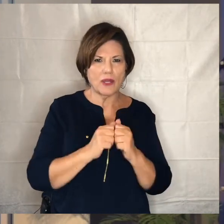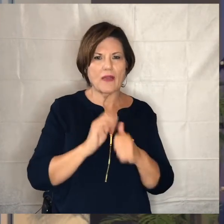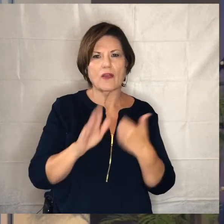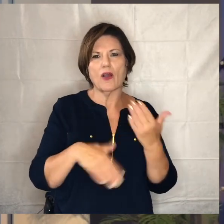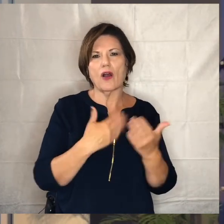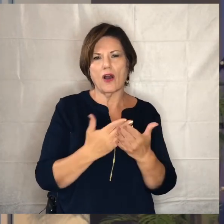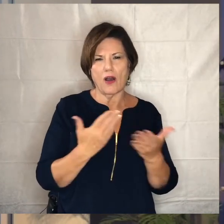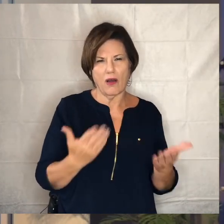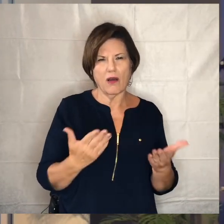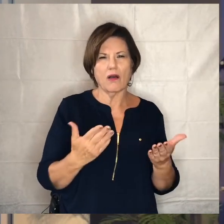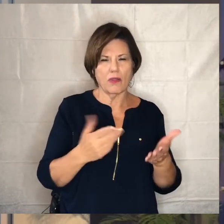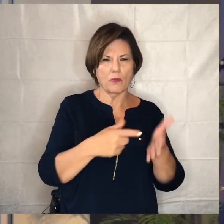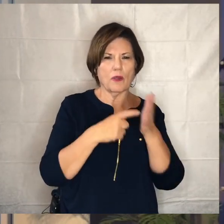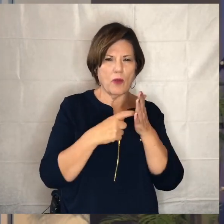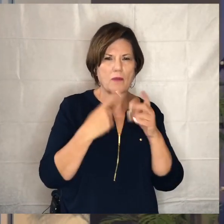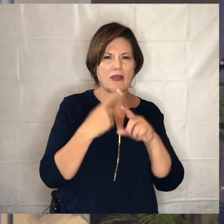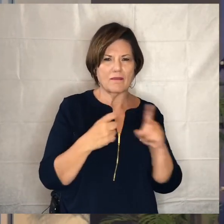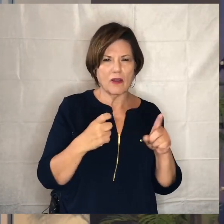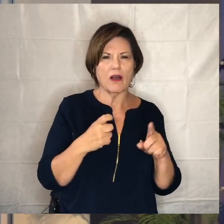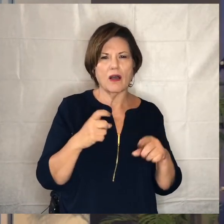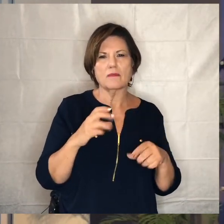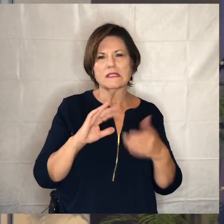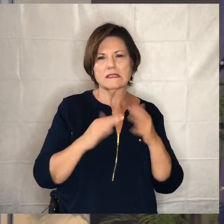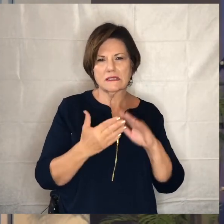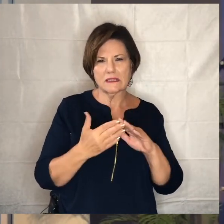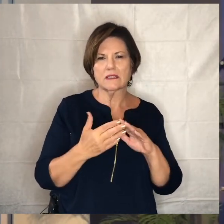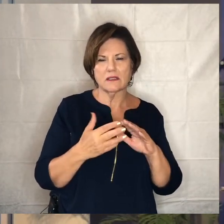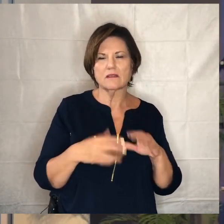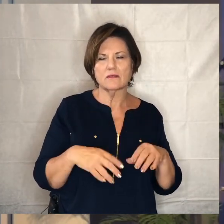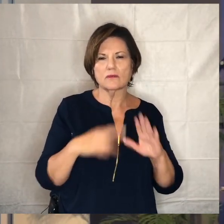criteria that i talked about before but we'd be able to do that safely and